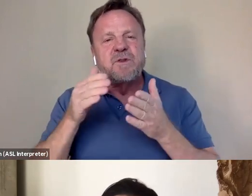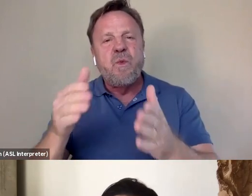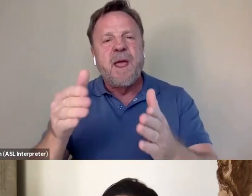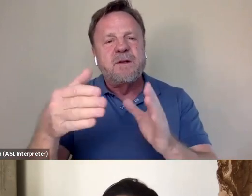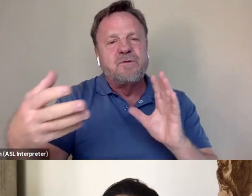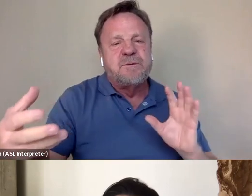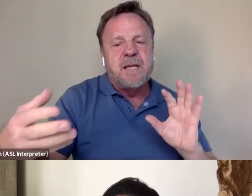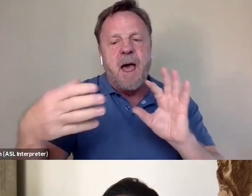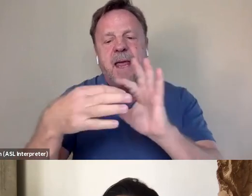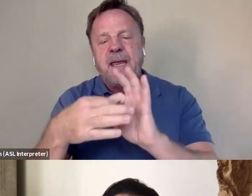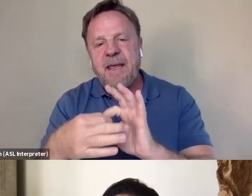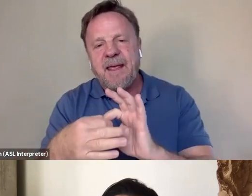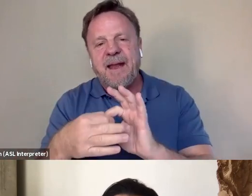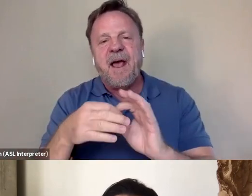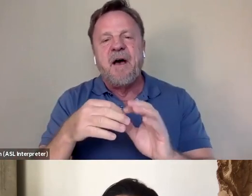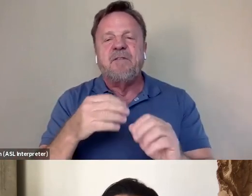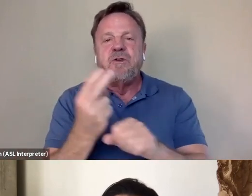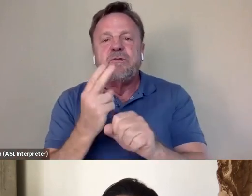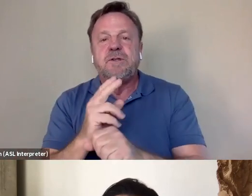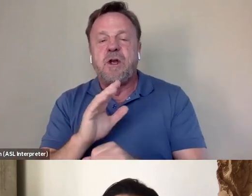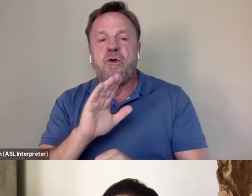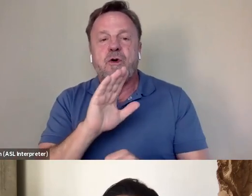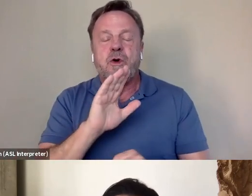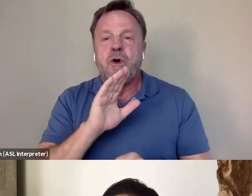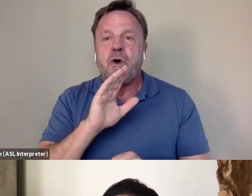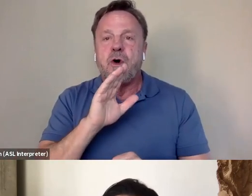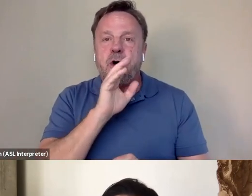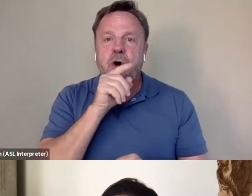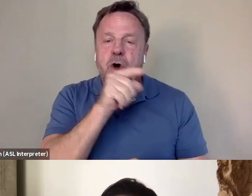the sort of device of her reading it throughout the film,